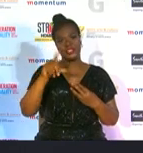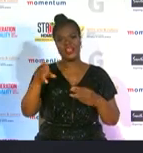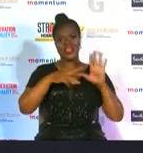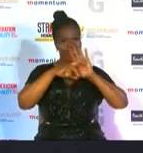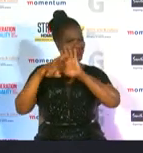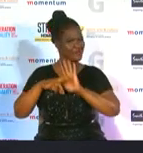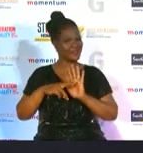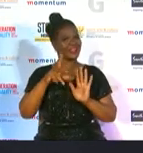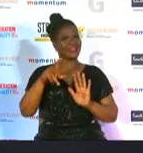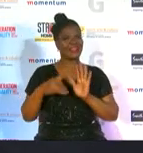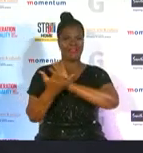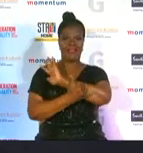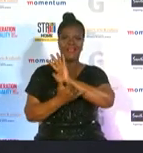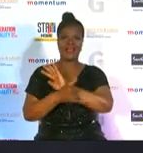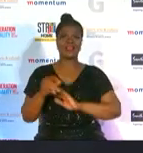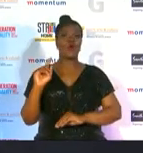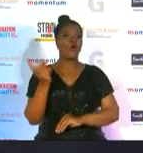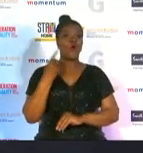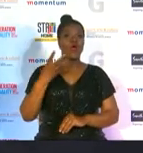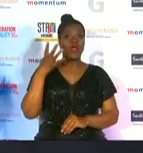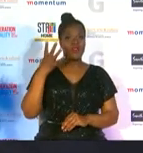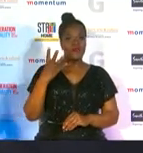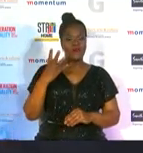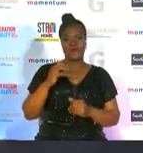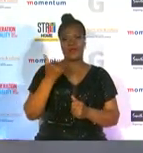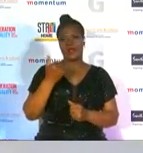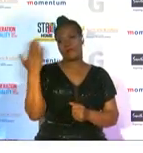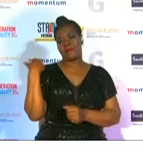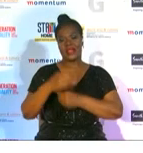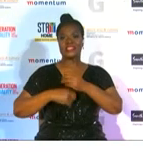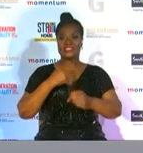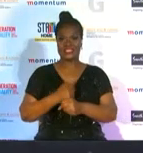all four grand slam tournaments this past year